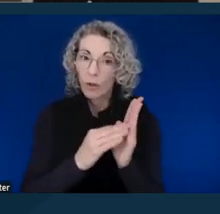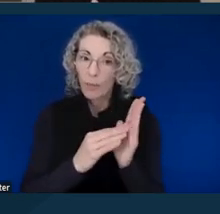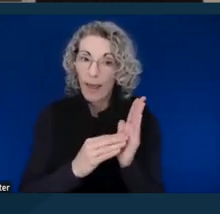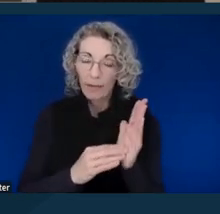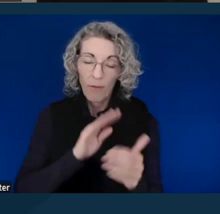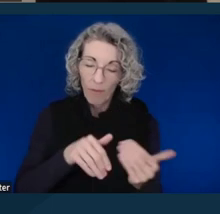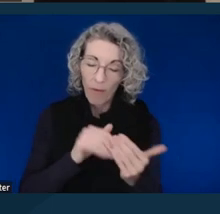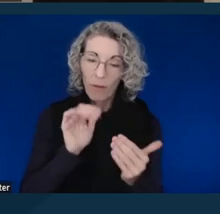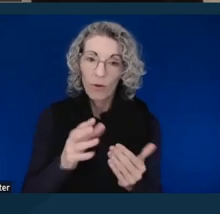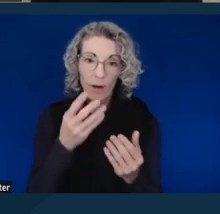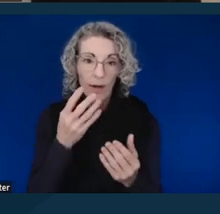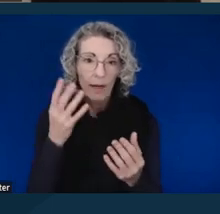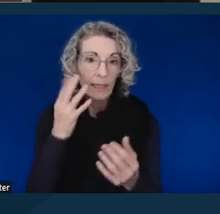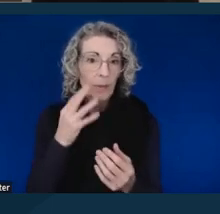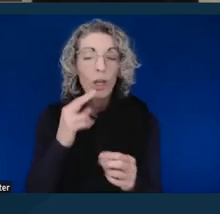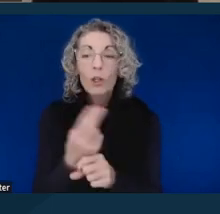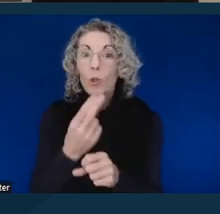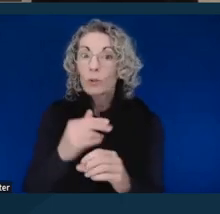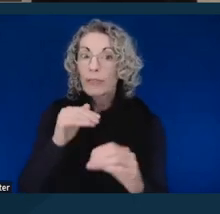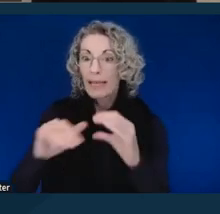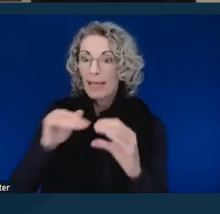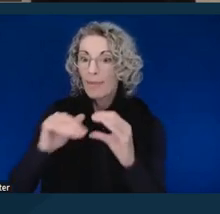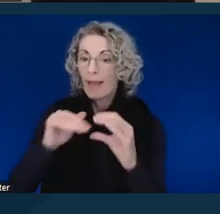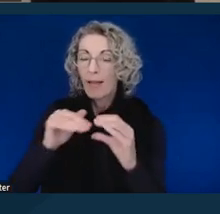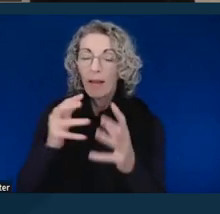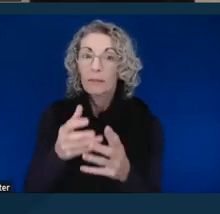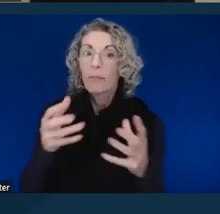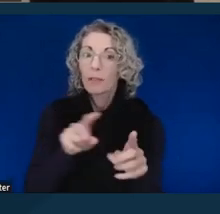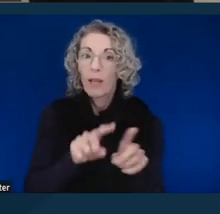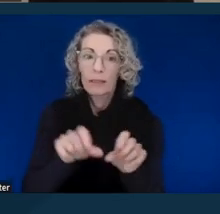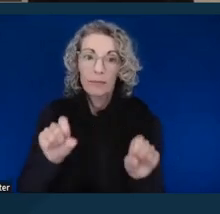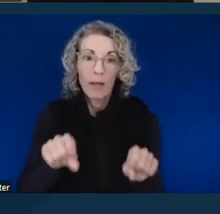use email as much as possible, even if it's form MC-410,